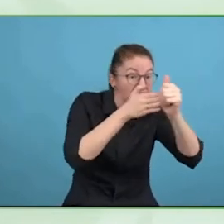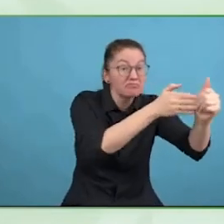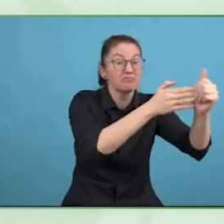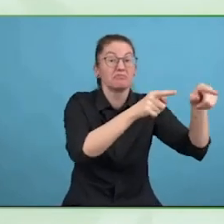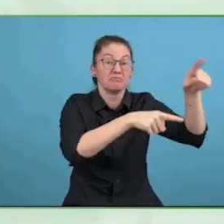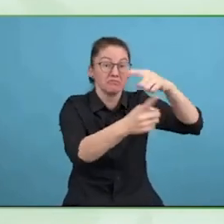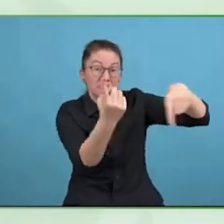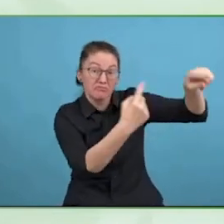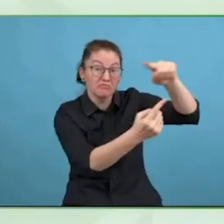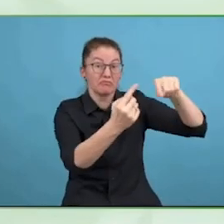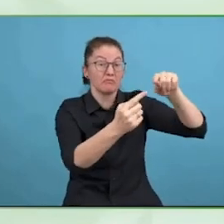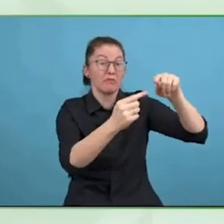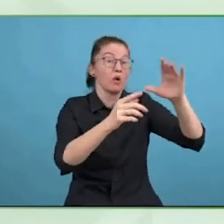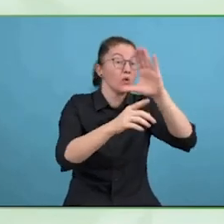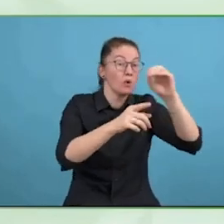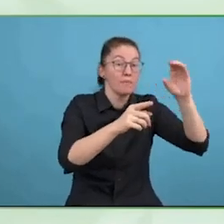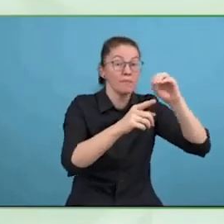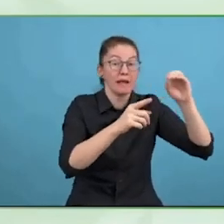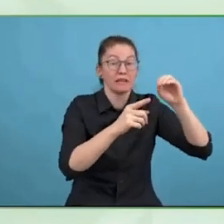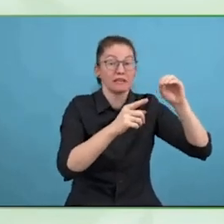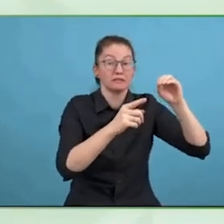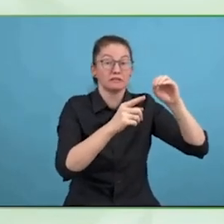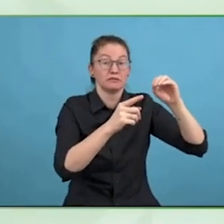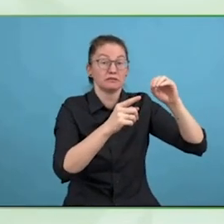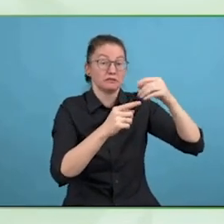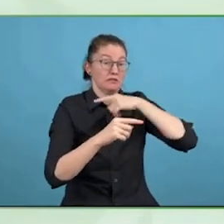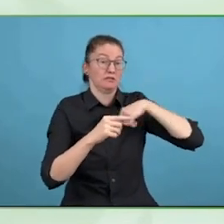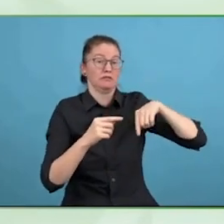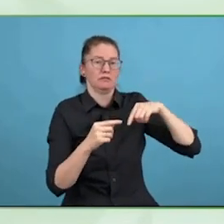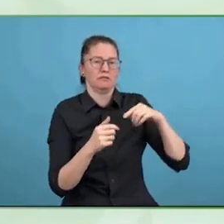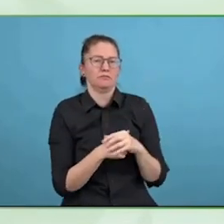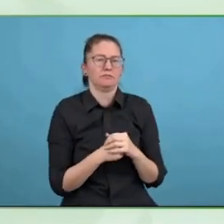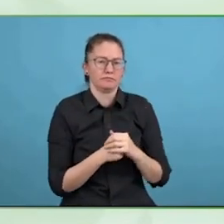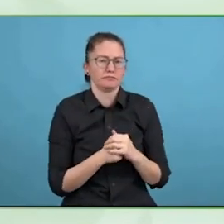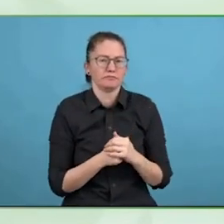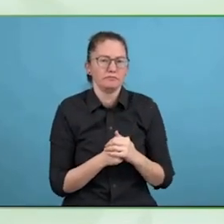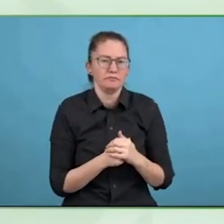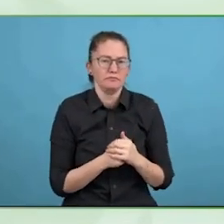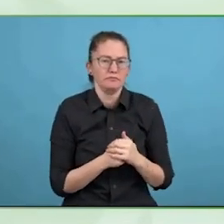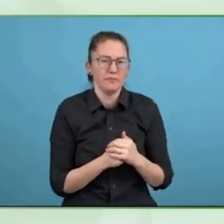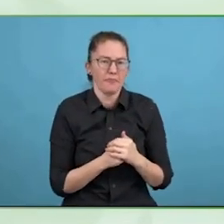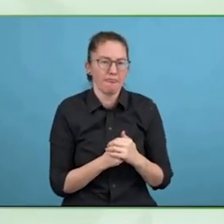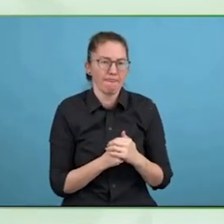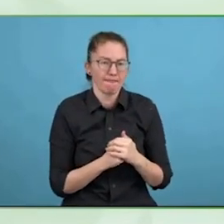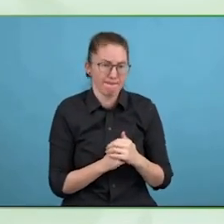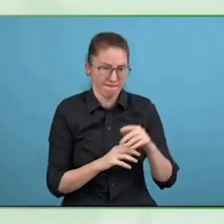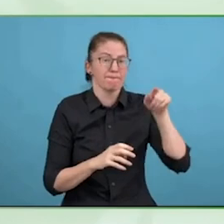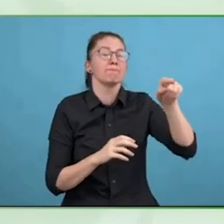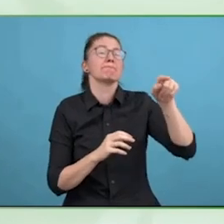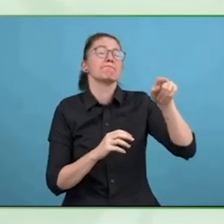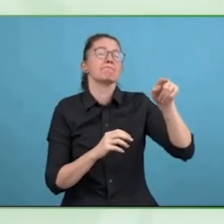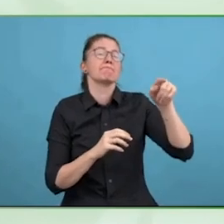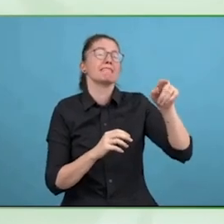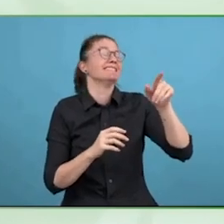like to see it and of course the hope that the company would prioritise that.